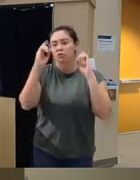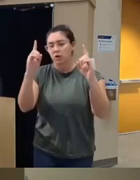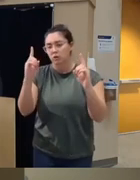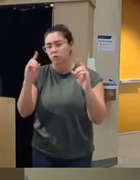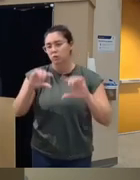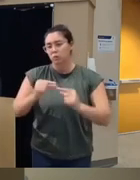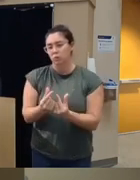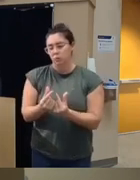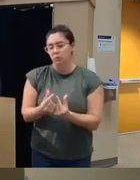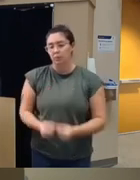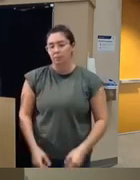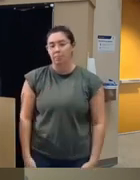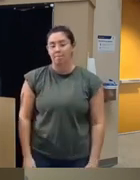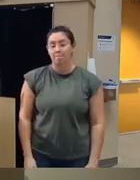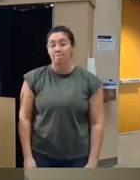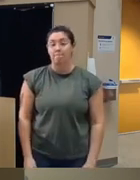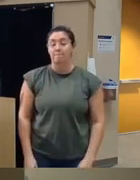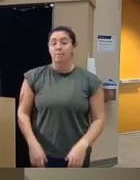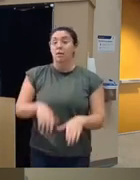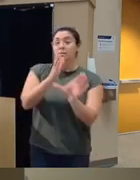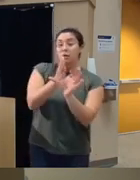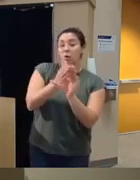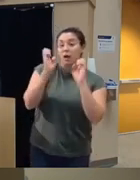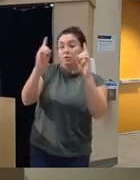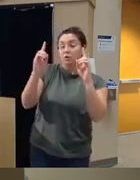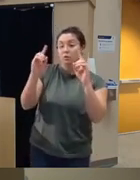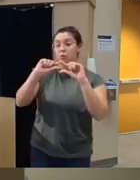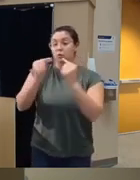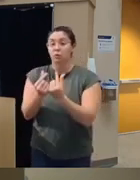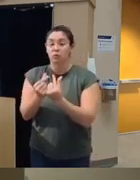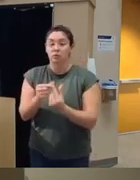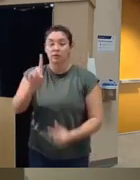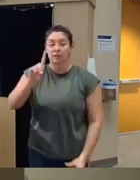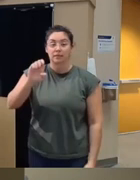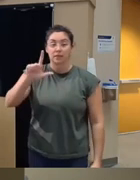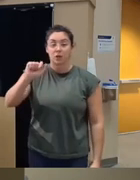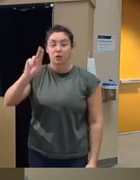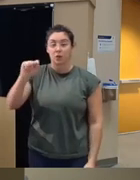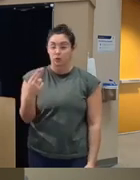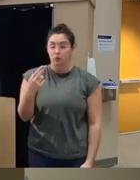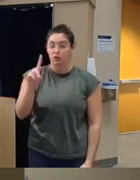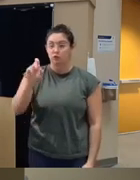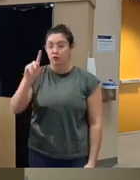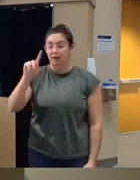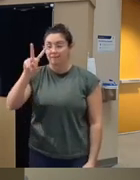and those psychoeducational groups as Deluth derivatives or models U meta analytic reviews